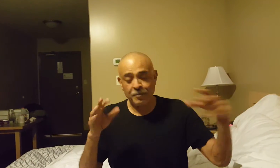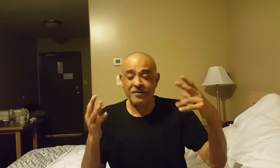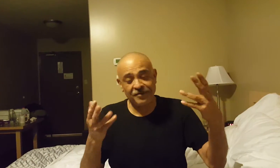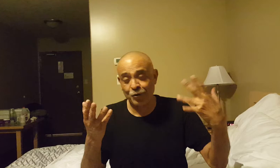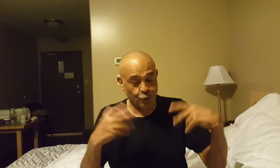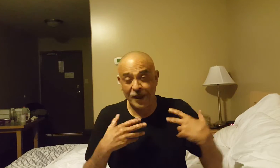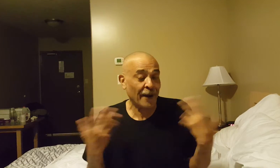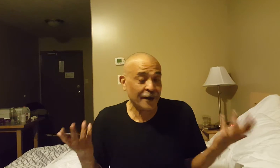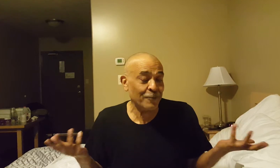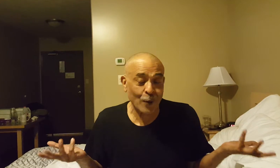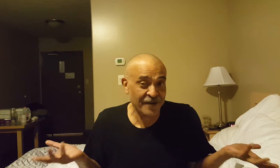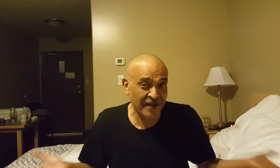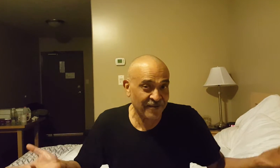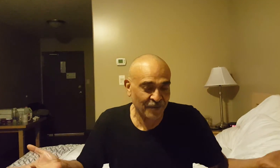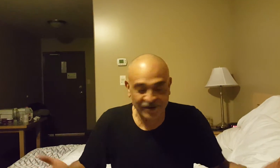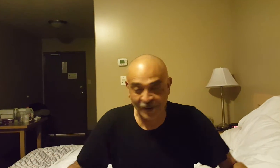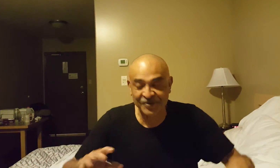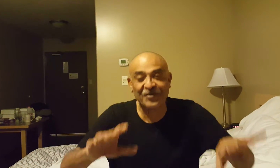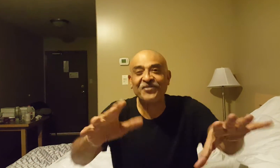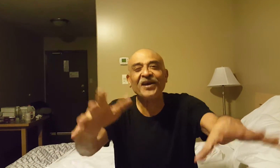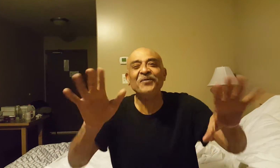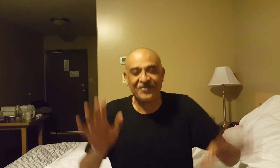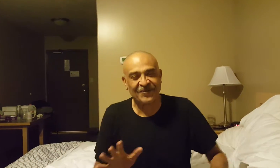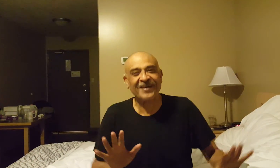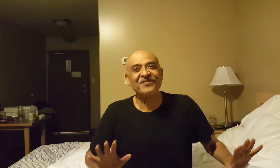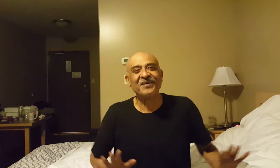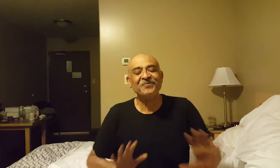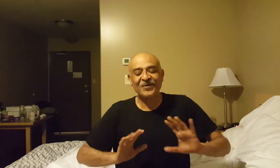but through that I came to understand something, so I'm just going to share with you what I've come to